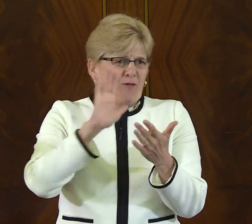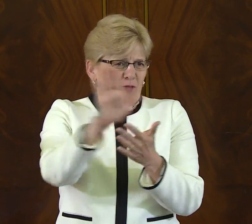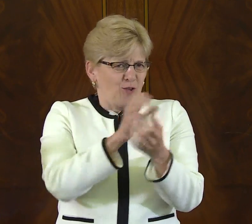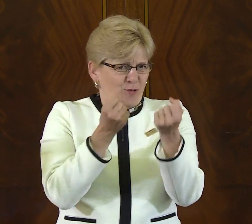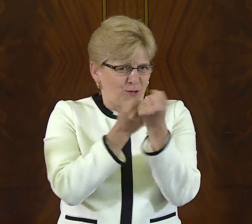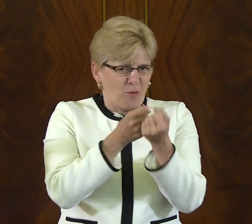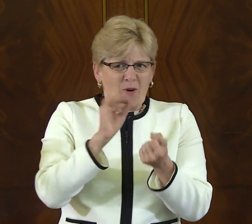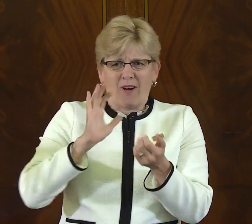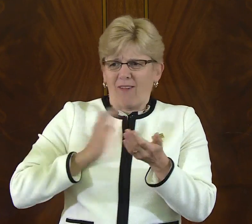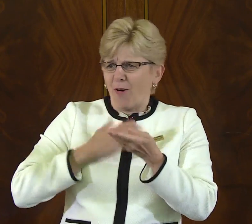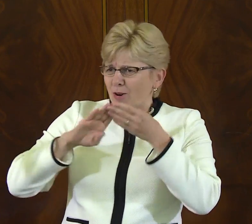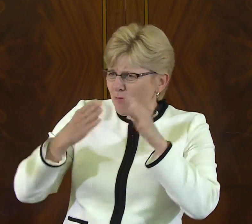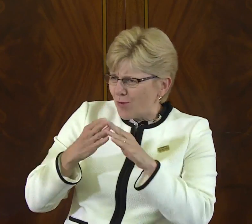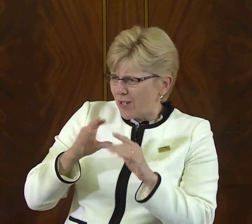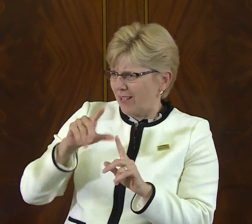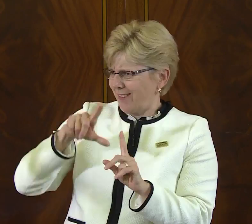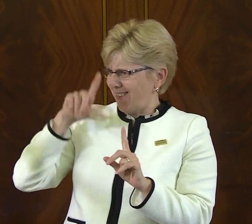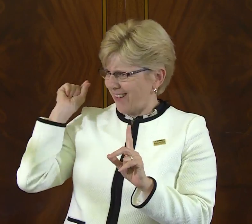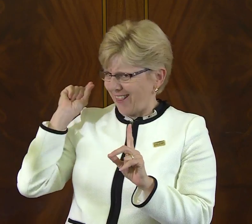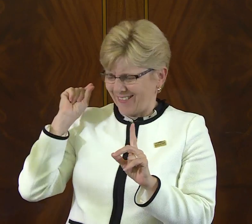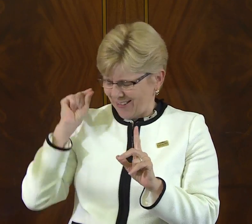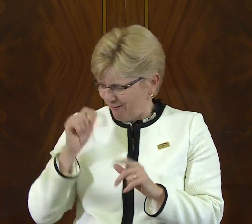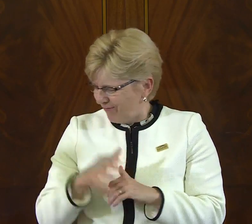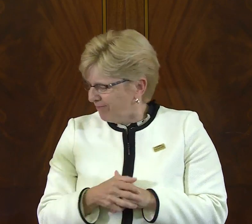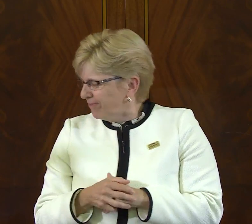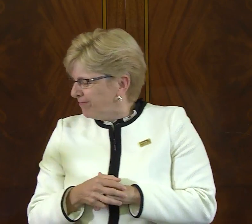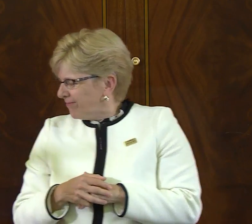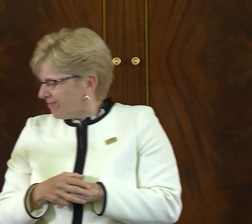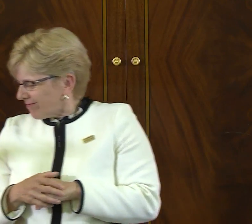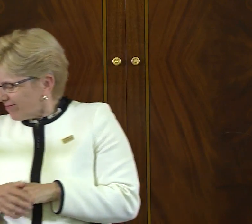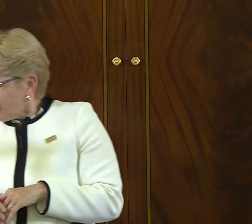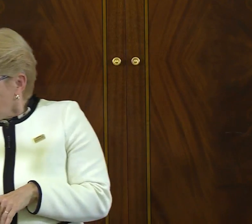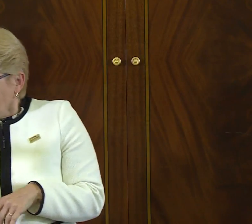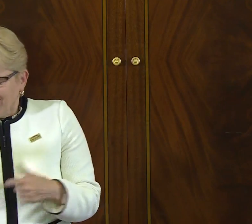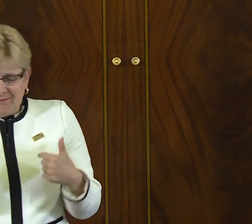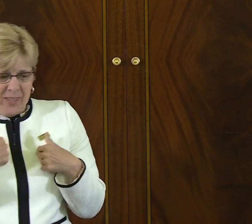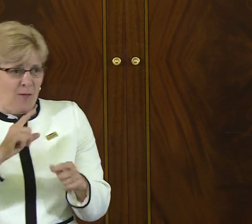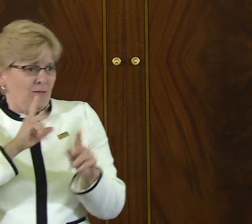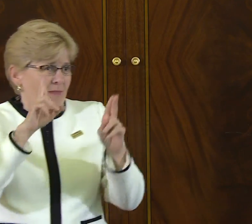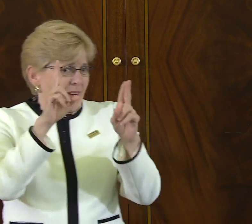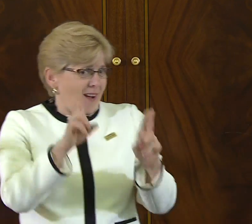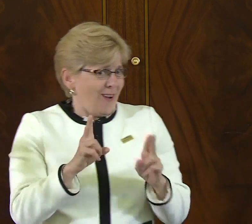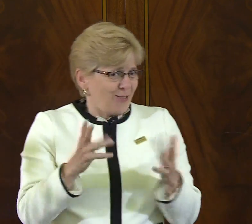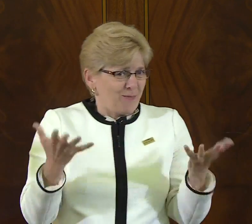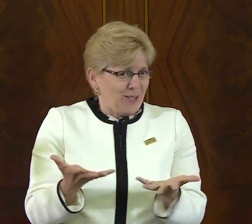So I want to thank the three of you for your support of our community and for Gallaudet.